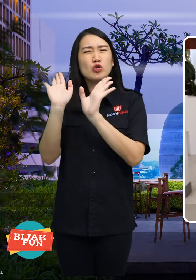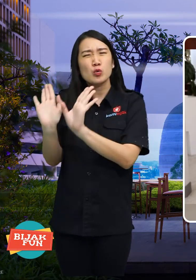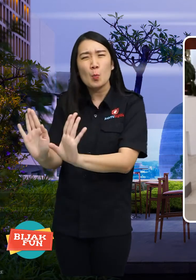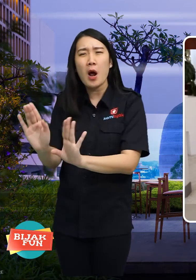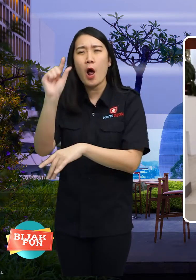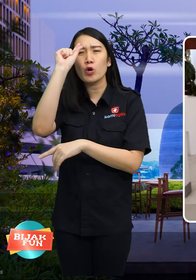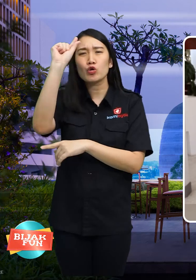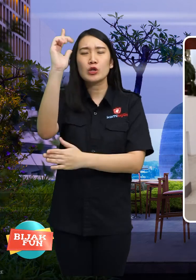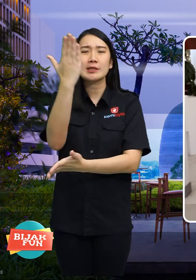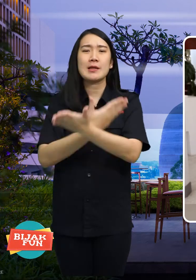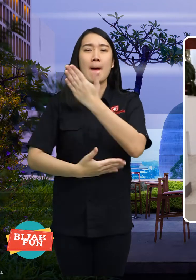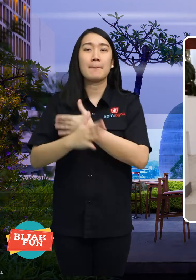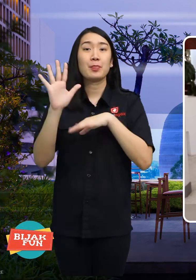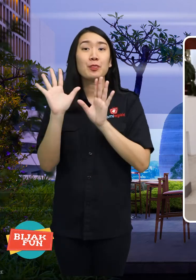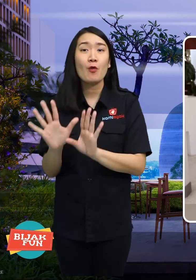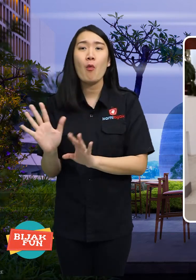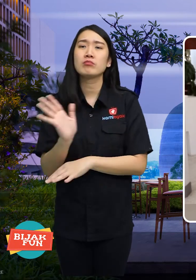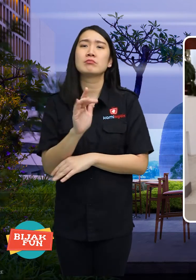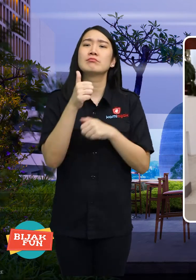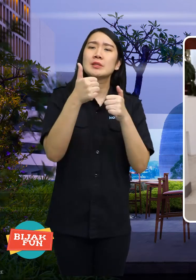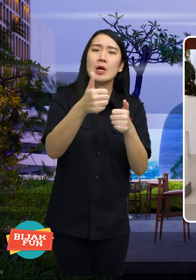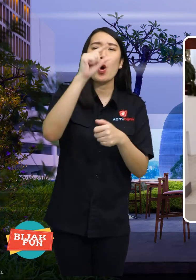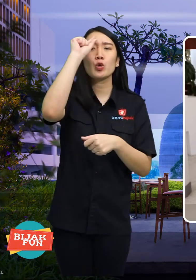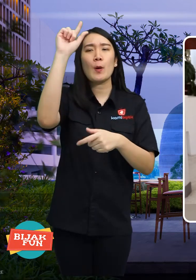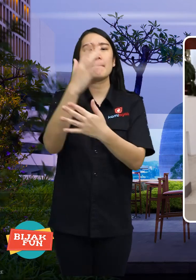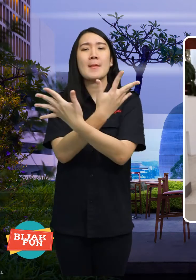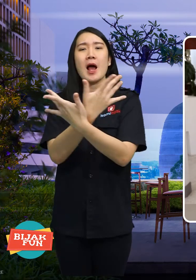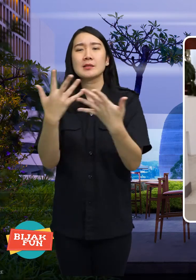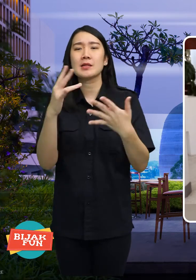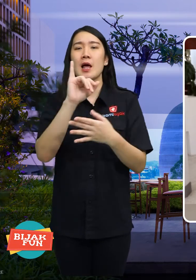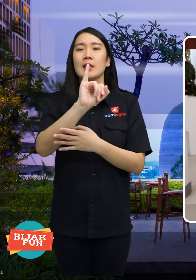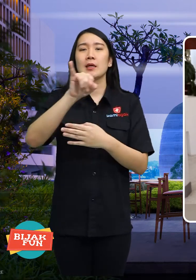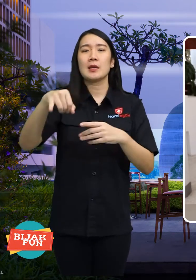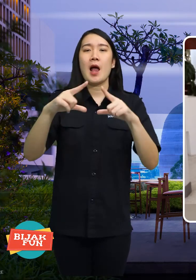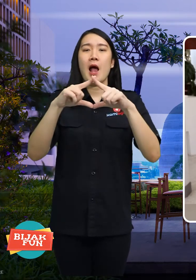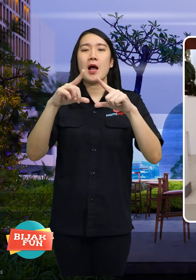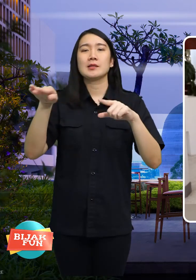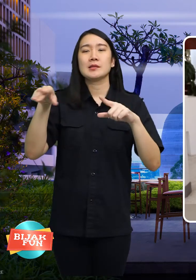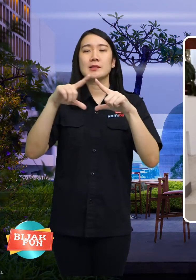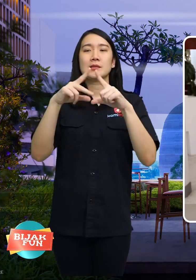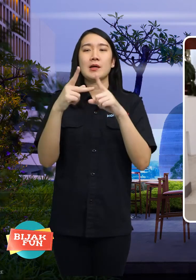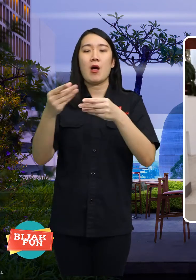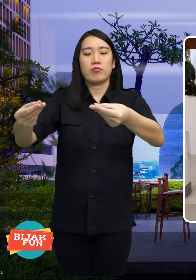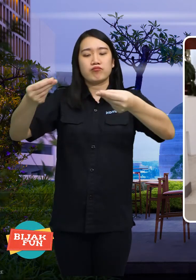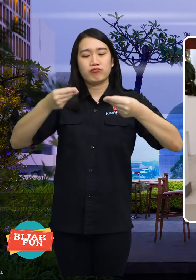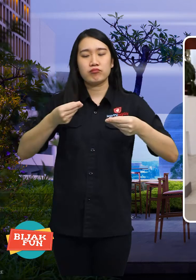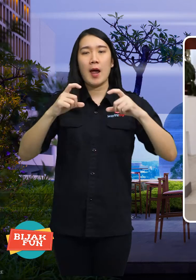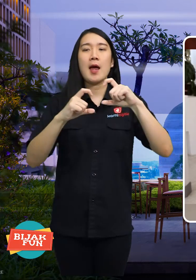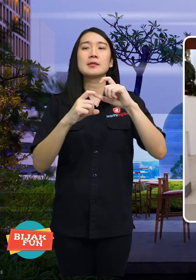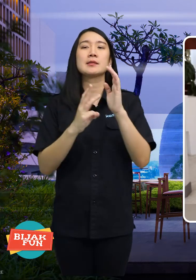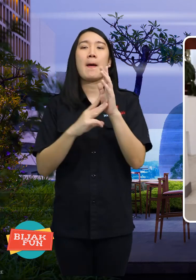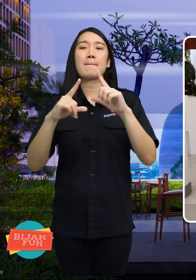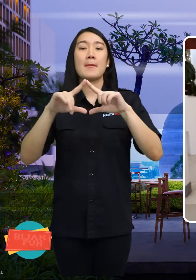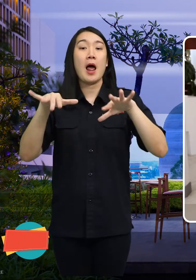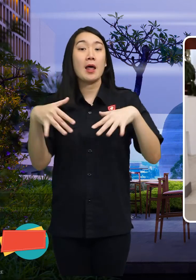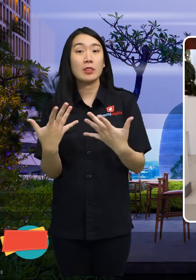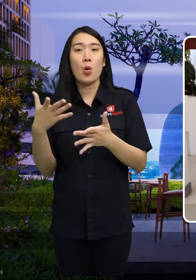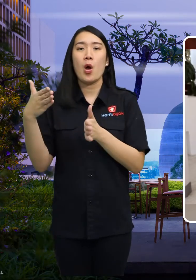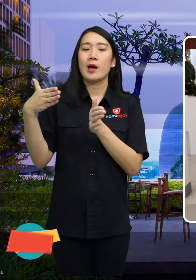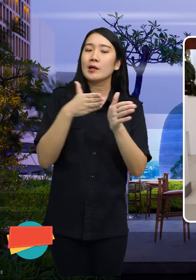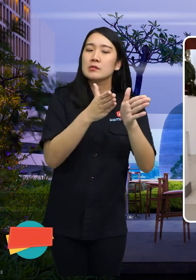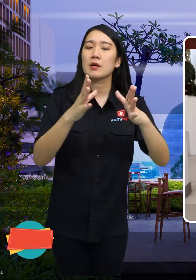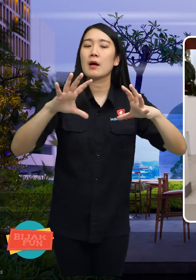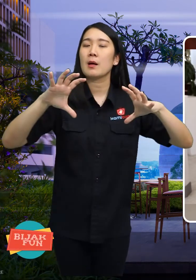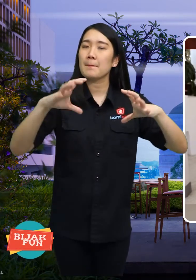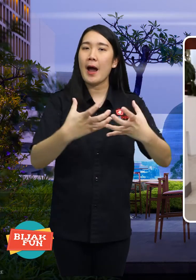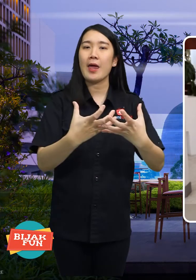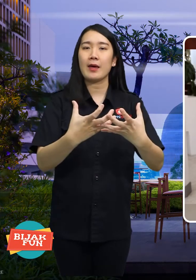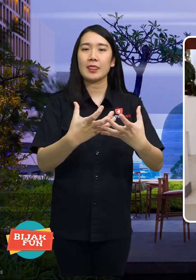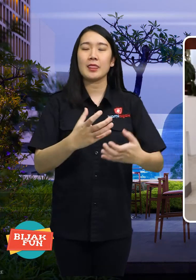which is not only for disabilities, can for people with high school certificates or pursuing packages.